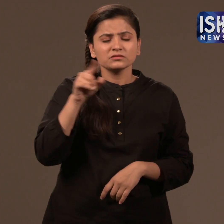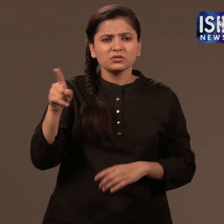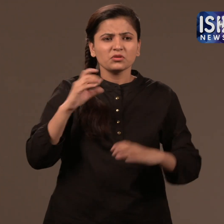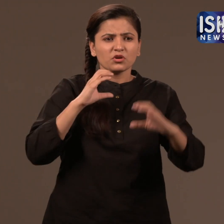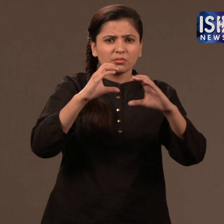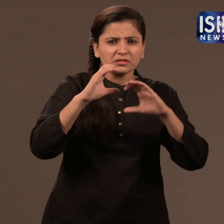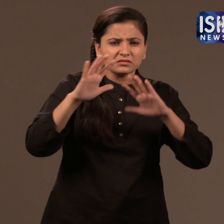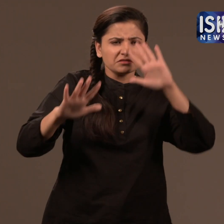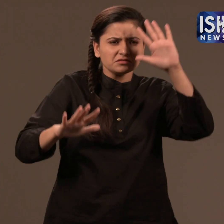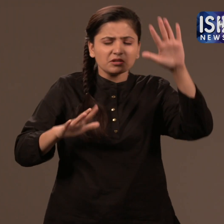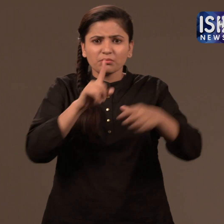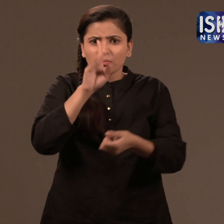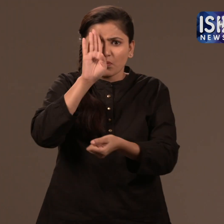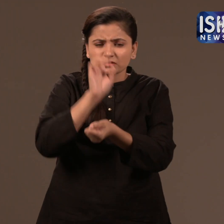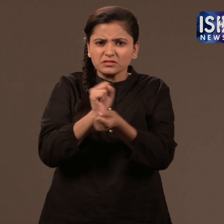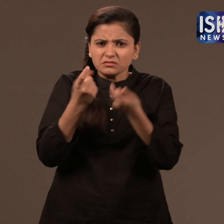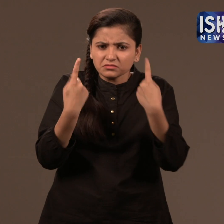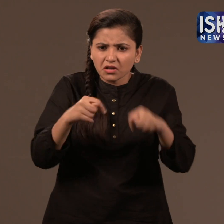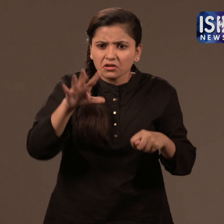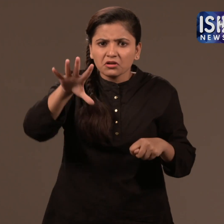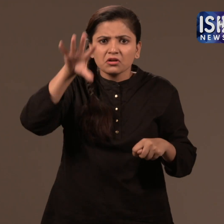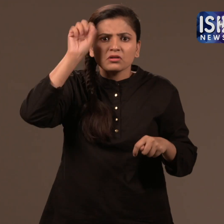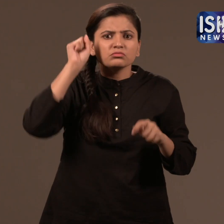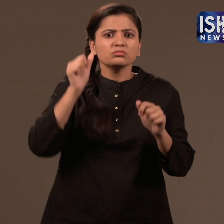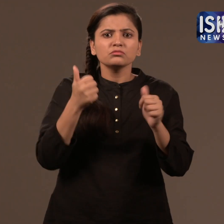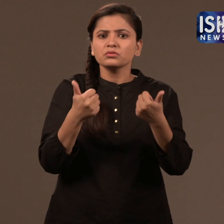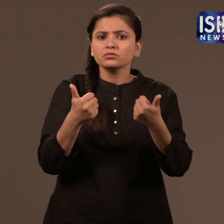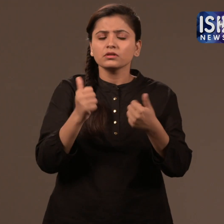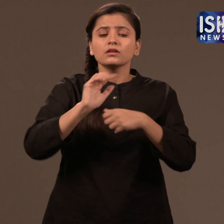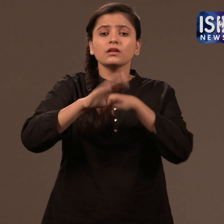while the police tried to understand what she was saying.